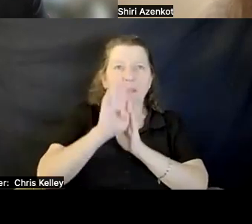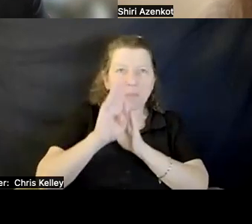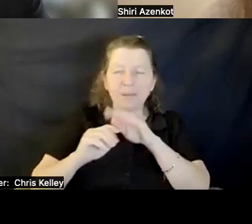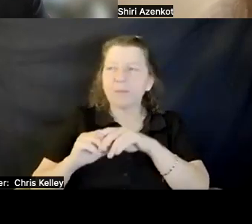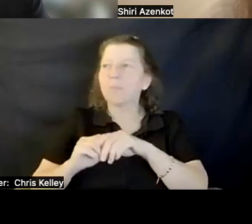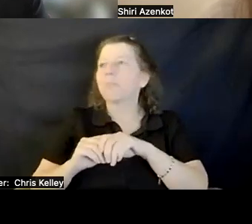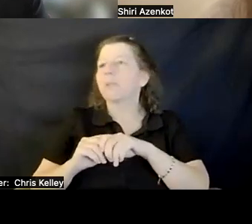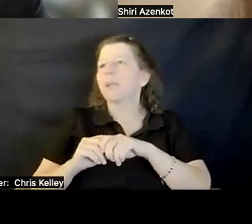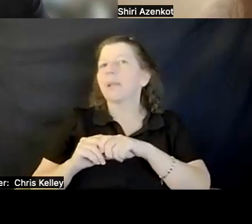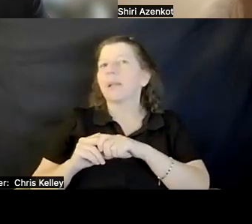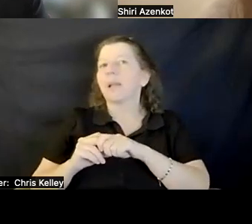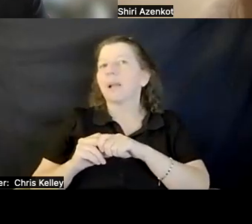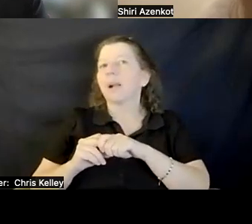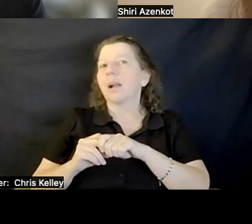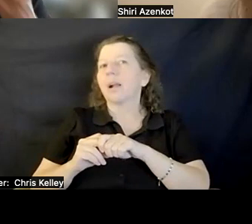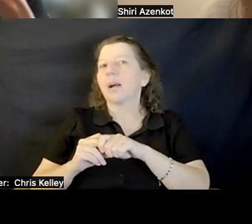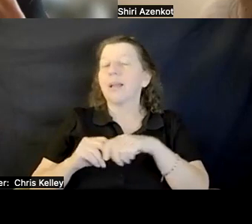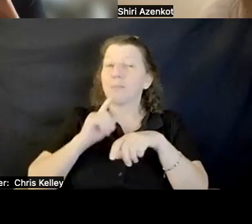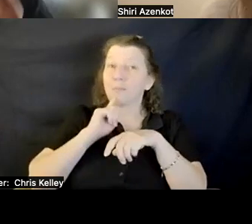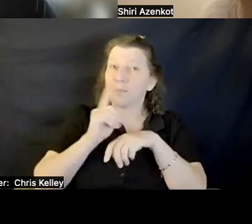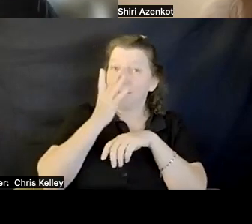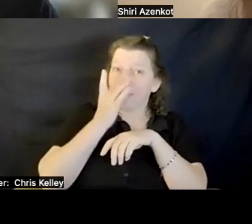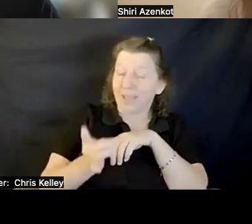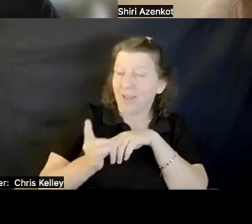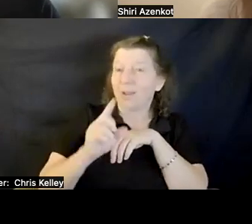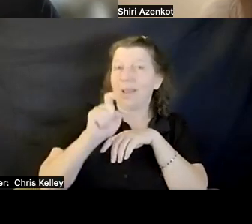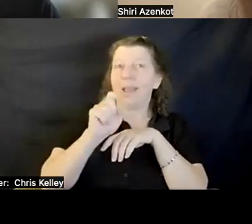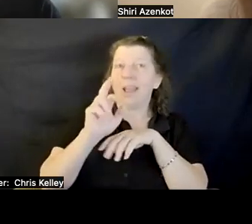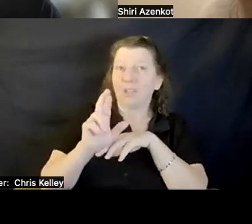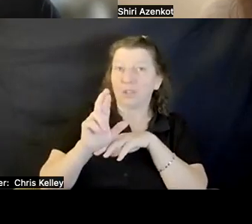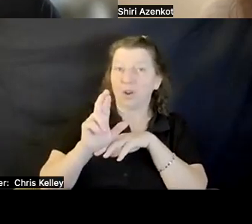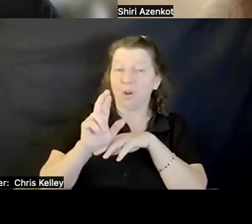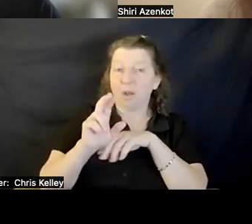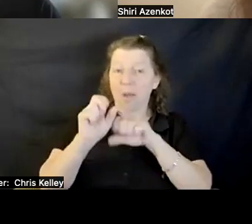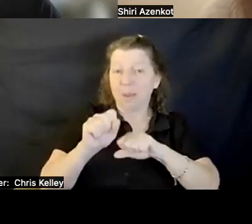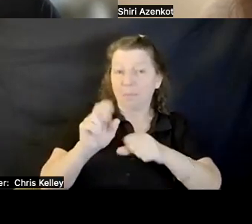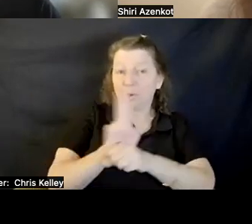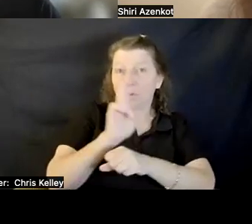I am really interested in our its potential use in therapies, especially for those who